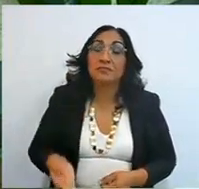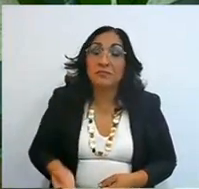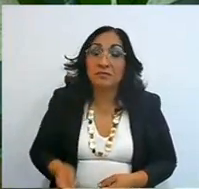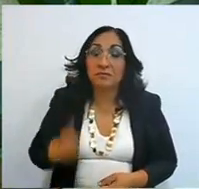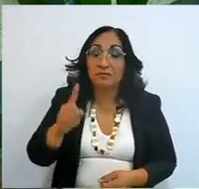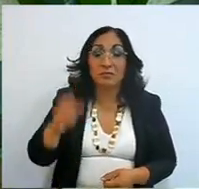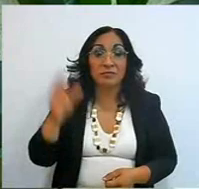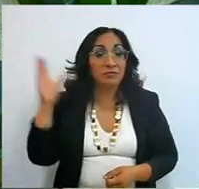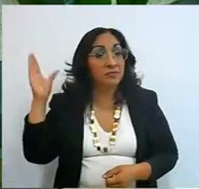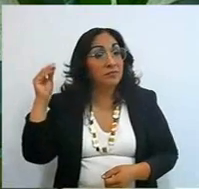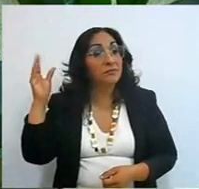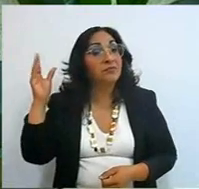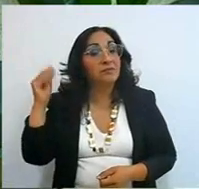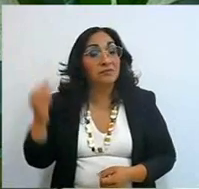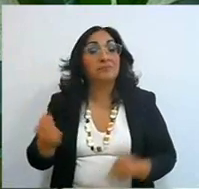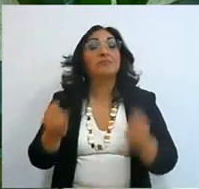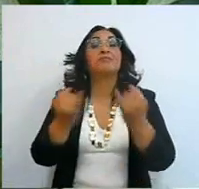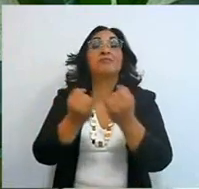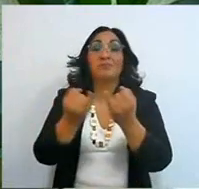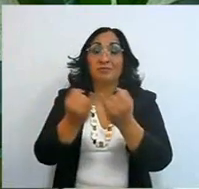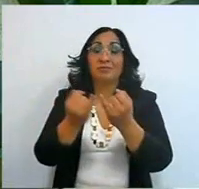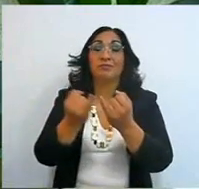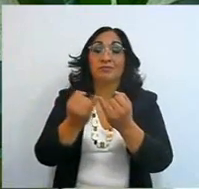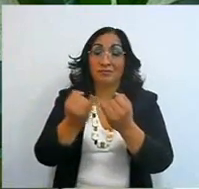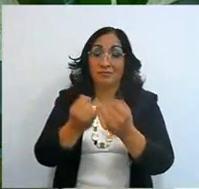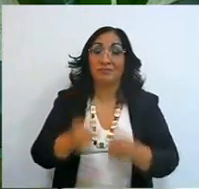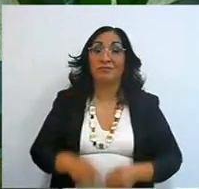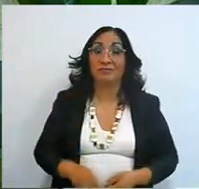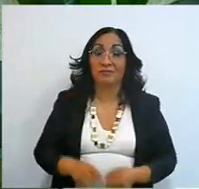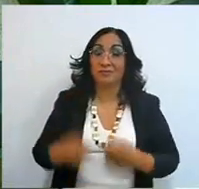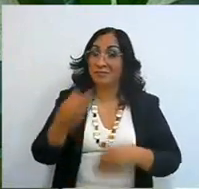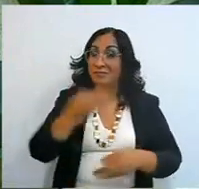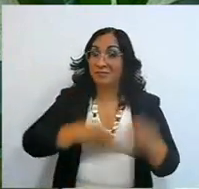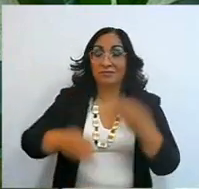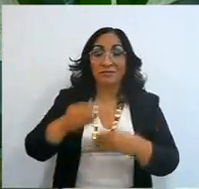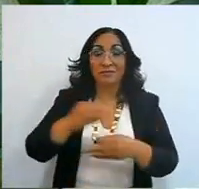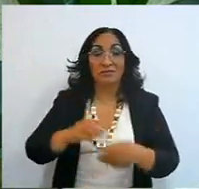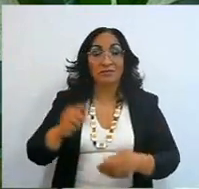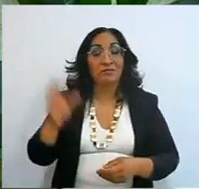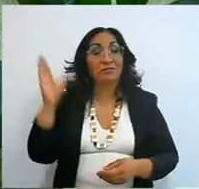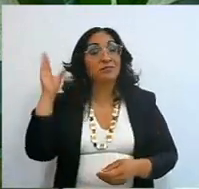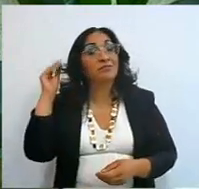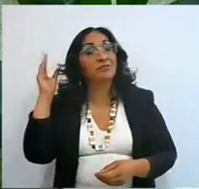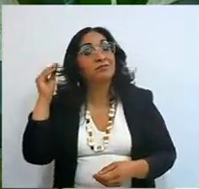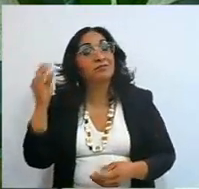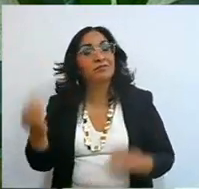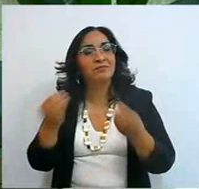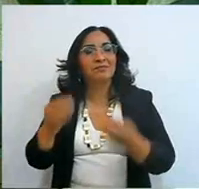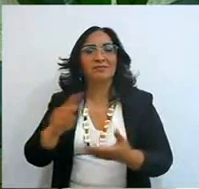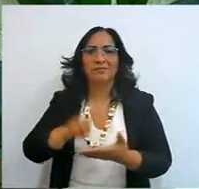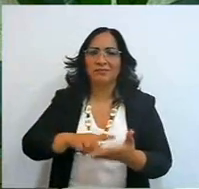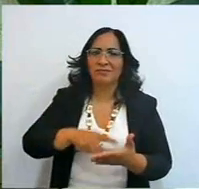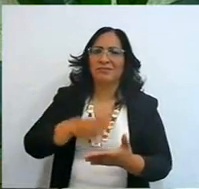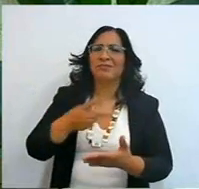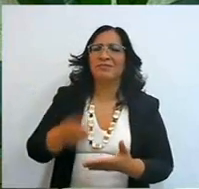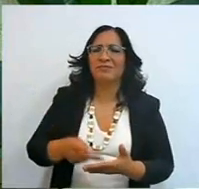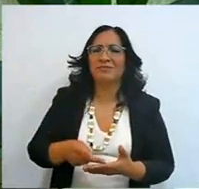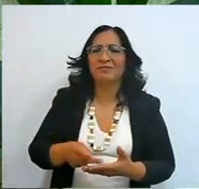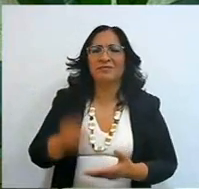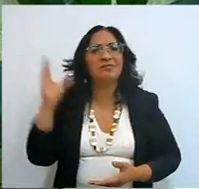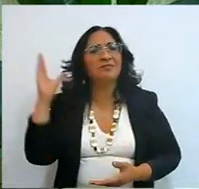You will be sued says the Bible, even what you hear, because many times we hear without listening,